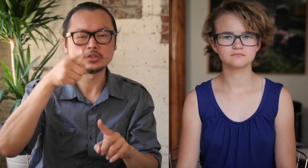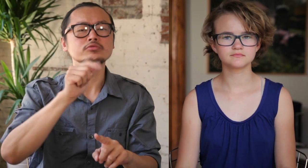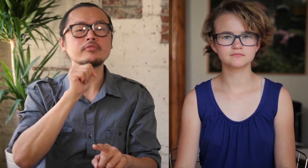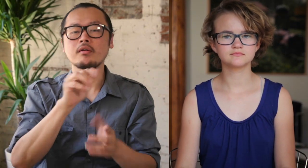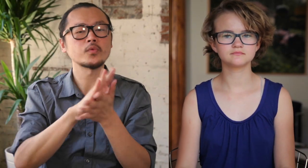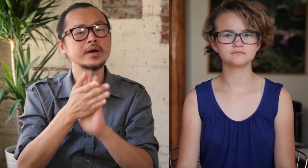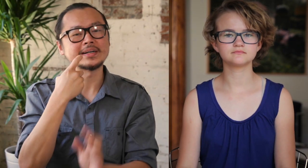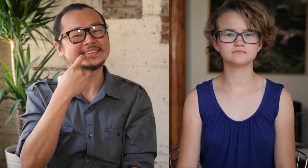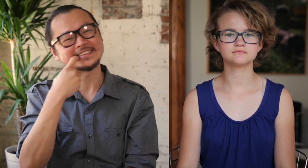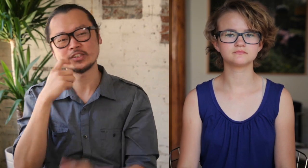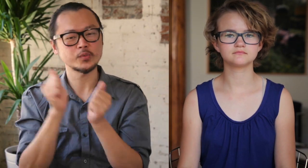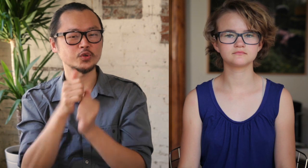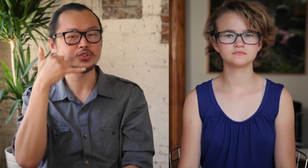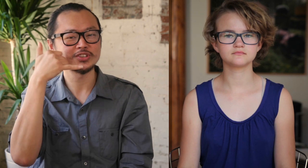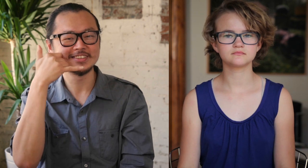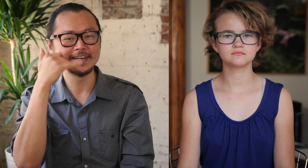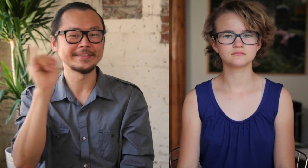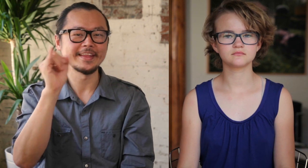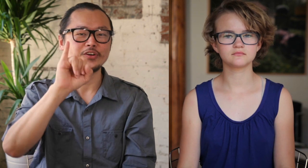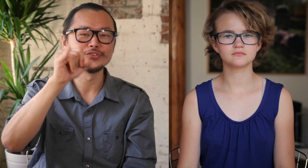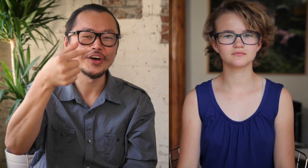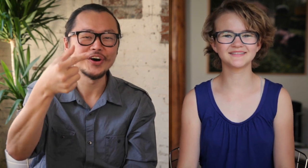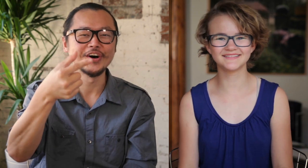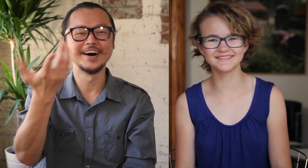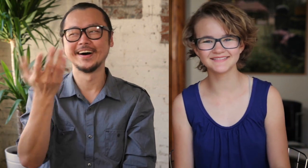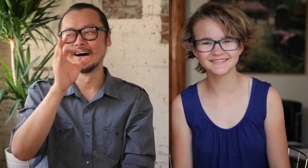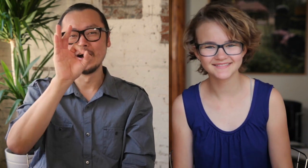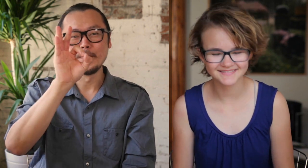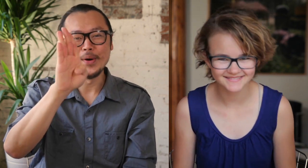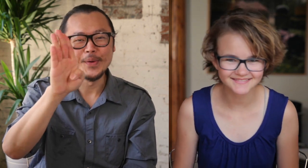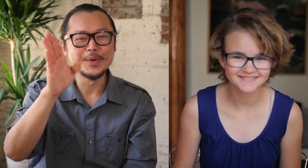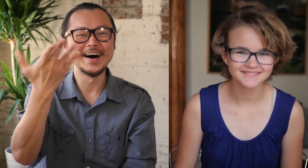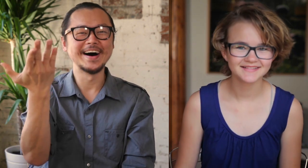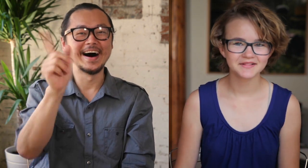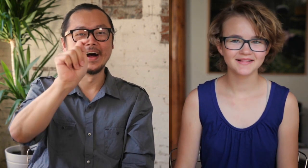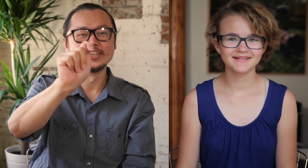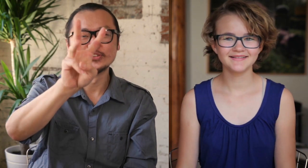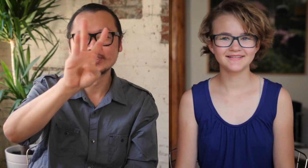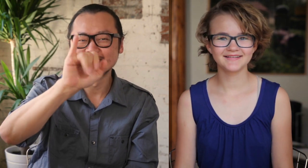don't get hooked on your phone. Instagram, Facebook, Twitter.